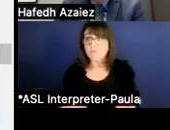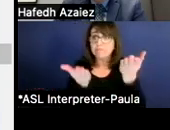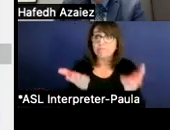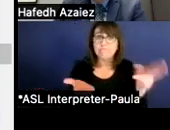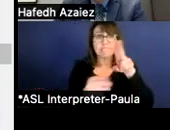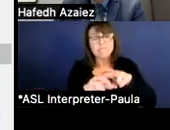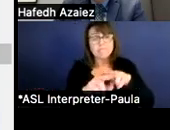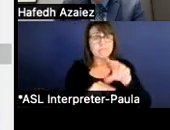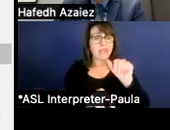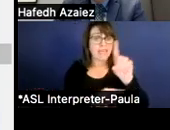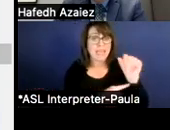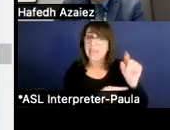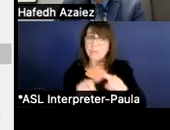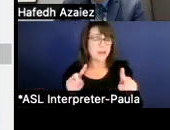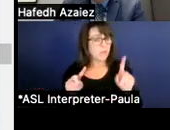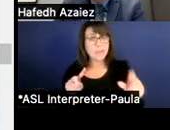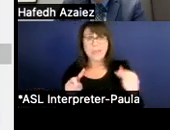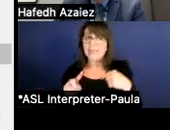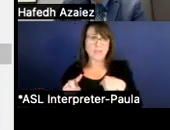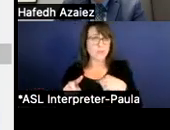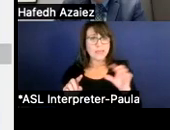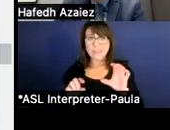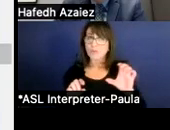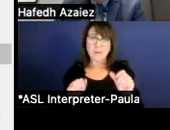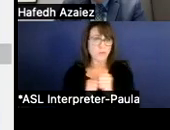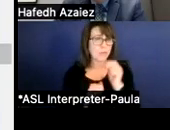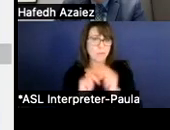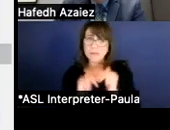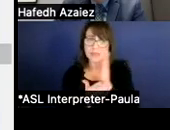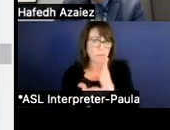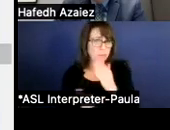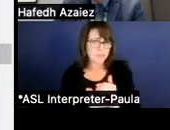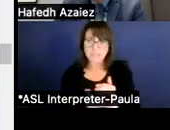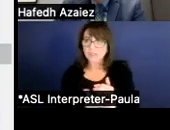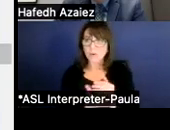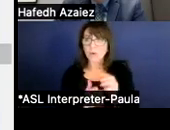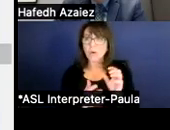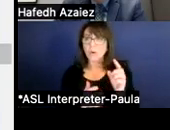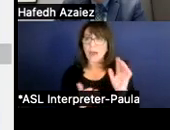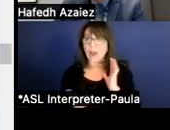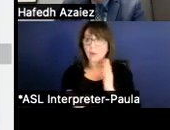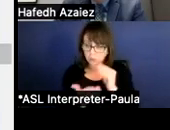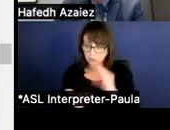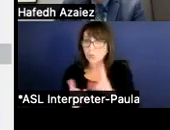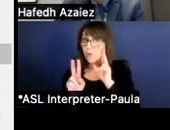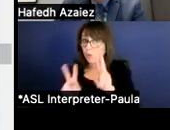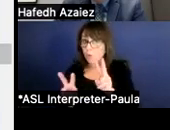And so those enrollments that we've seen, even though right now, our student enrollment is higher